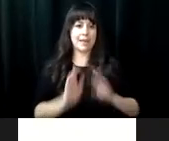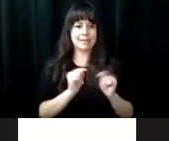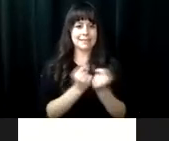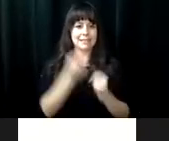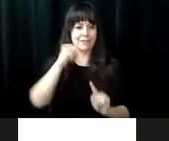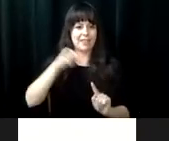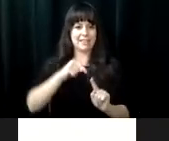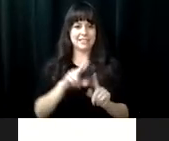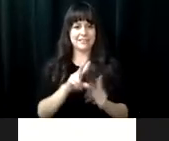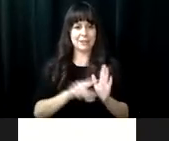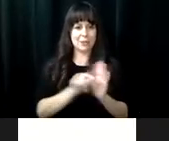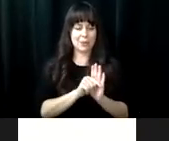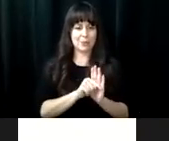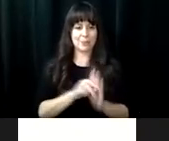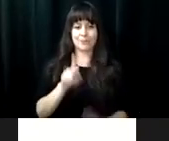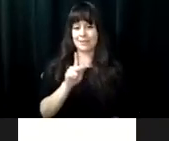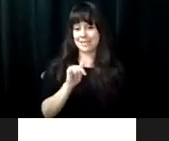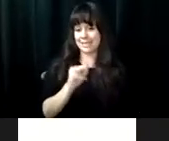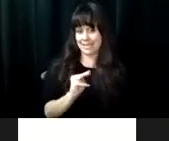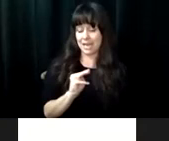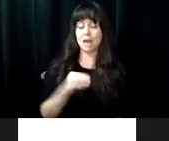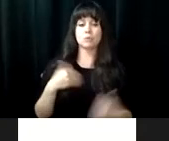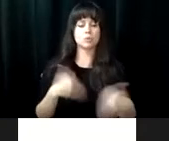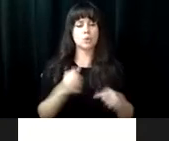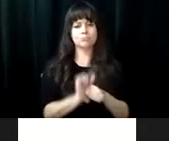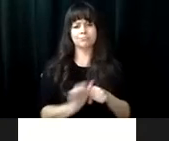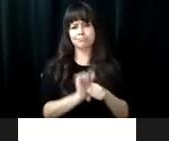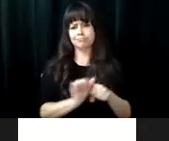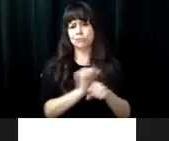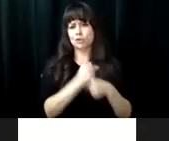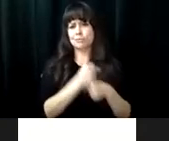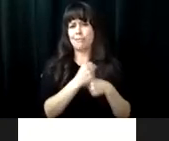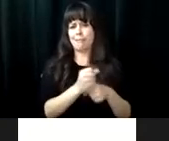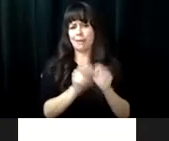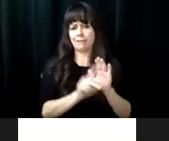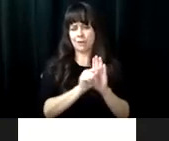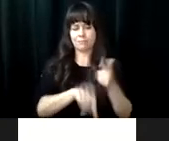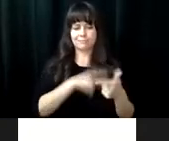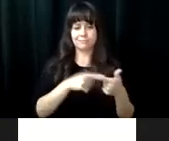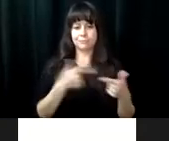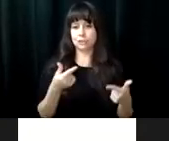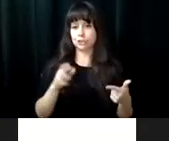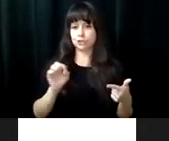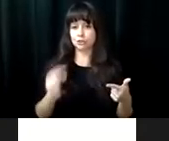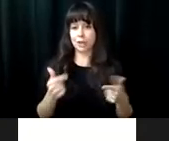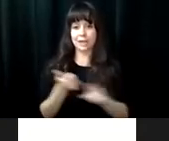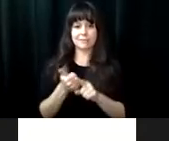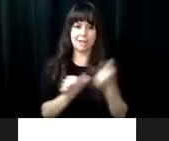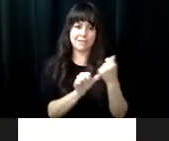profound gratitude to the following individuals who served on the planning team for this video. Kim Lad who put